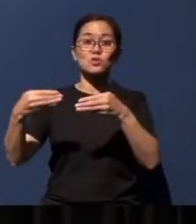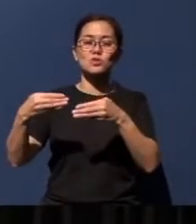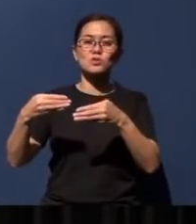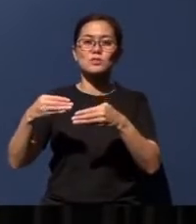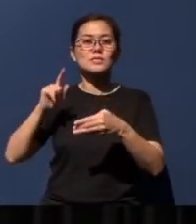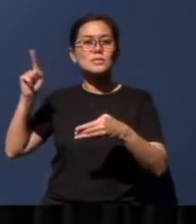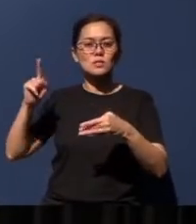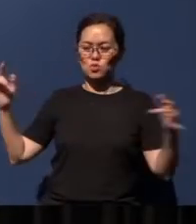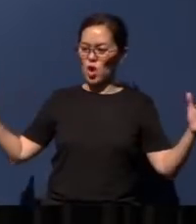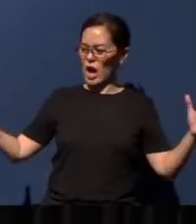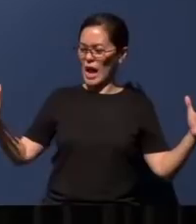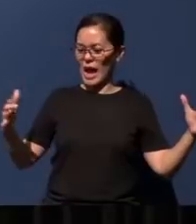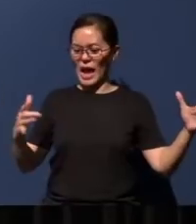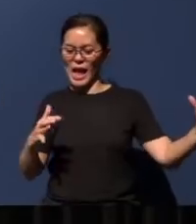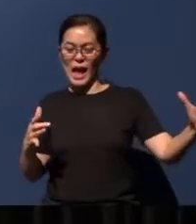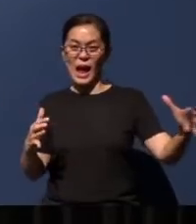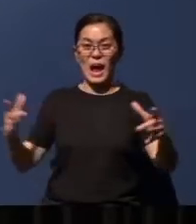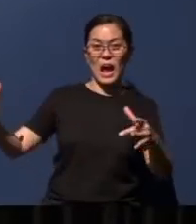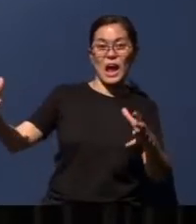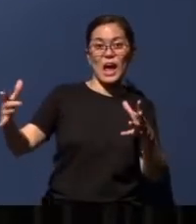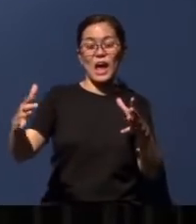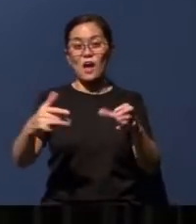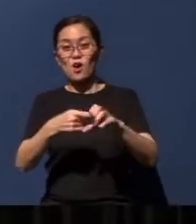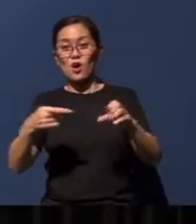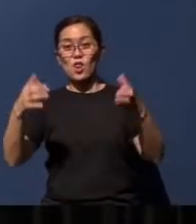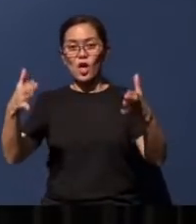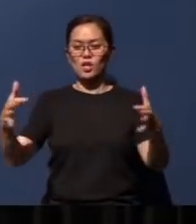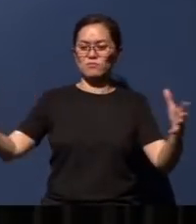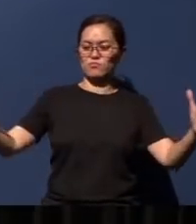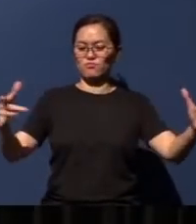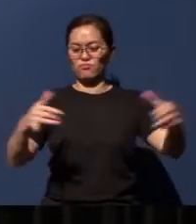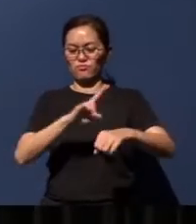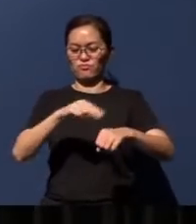enemy nations like sheaves of grain, as verse 12 and 13 tells us,